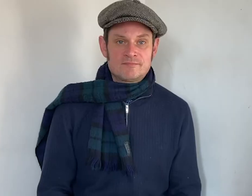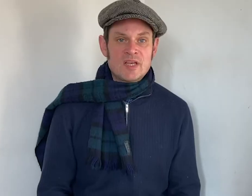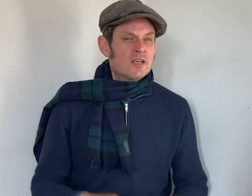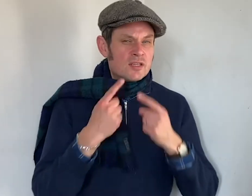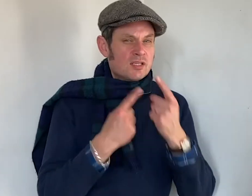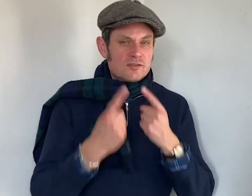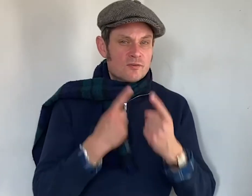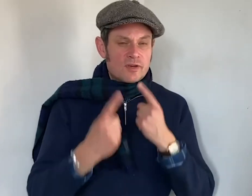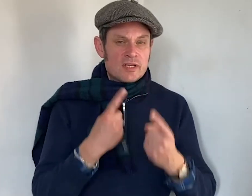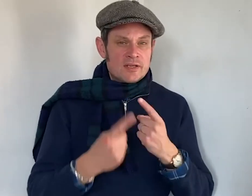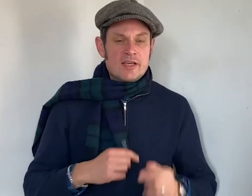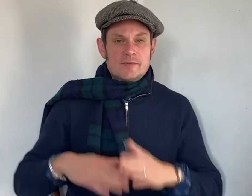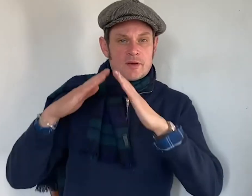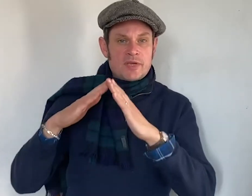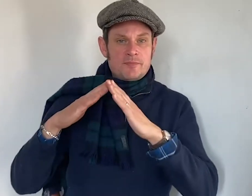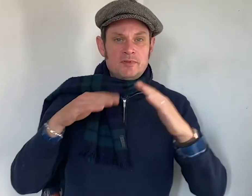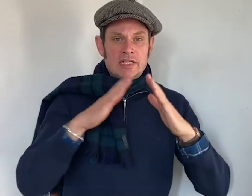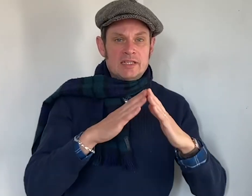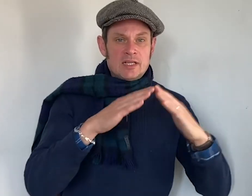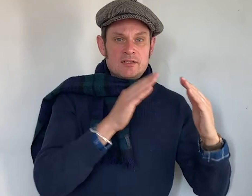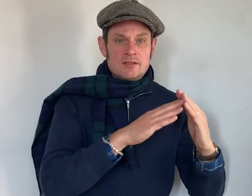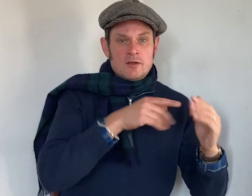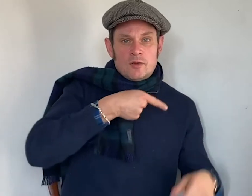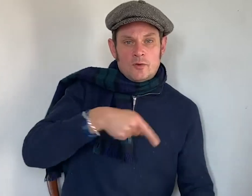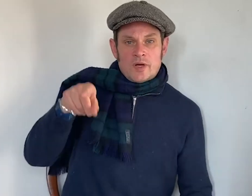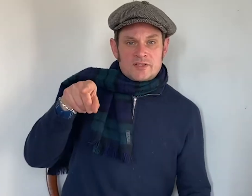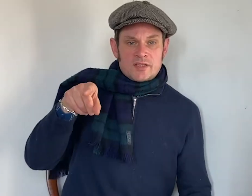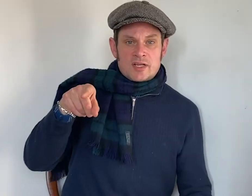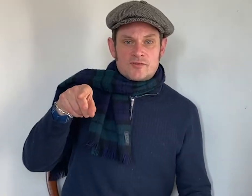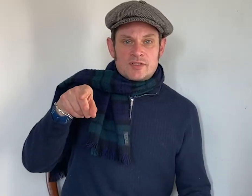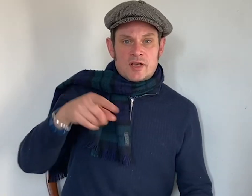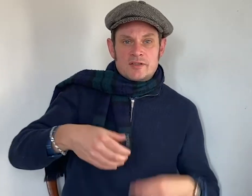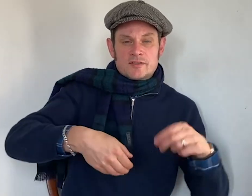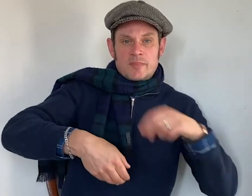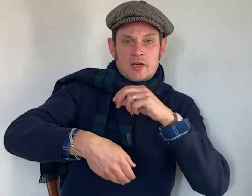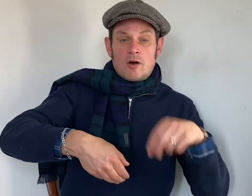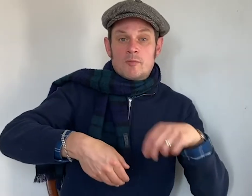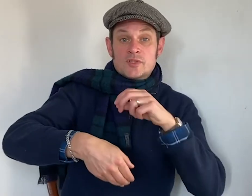This story is about people in London who went to the countryside to pick hops,